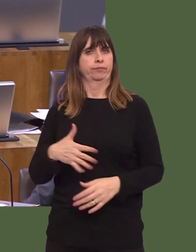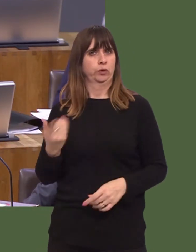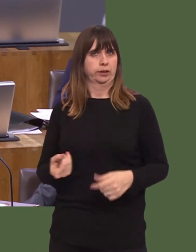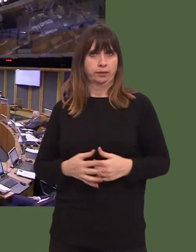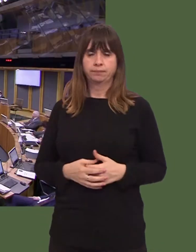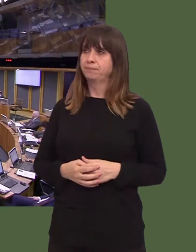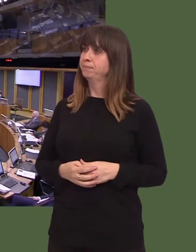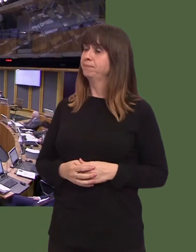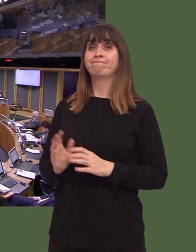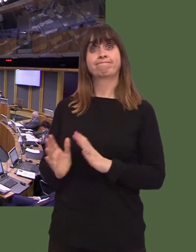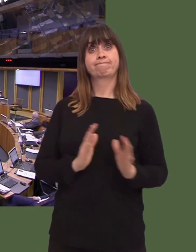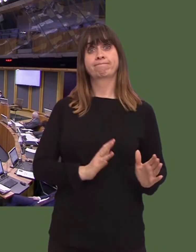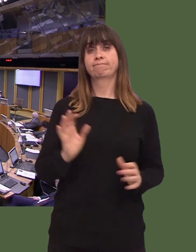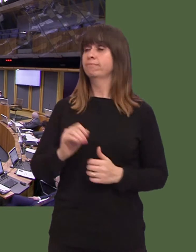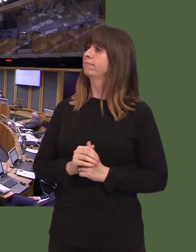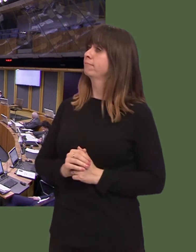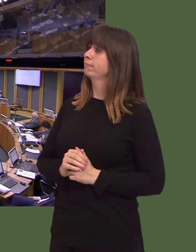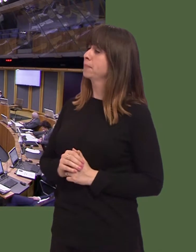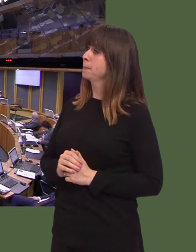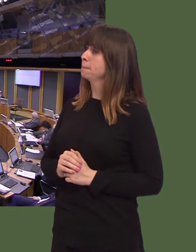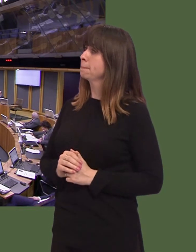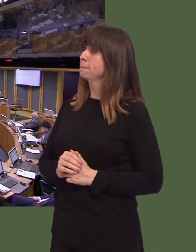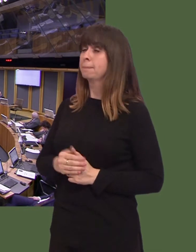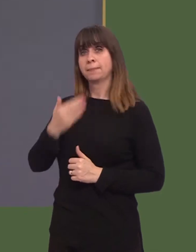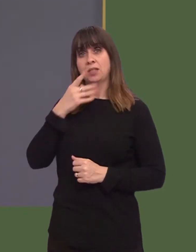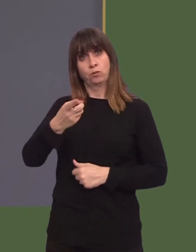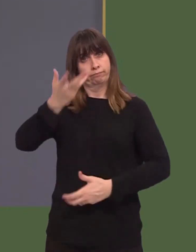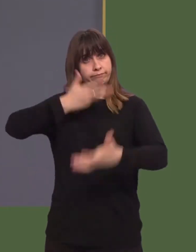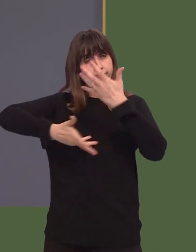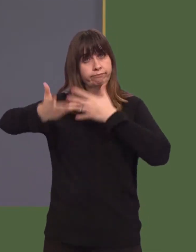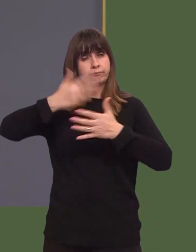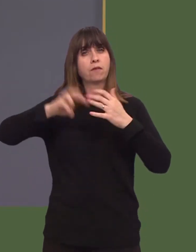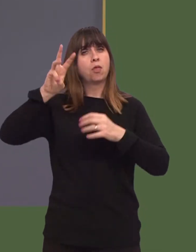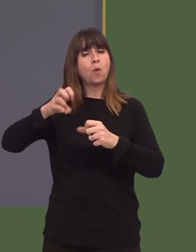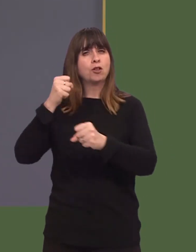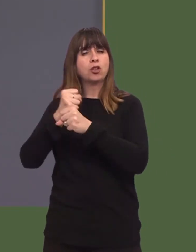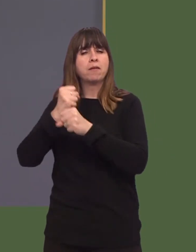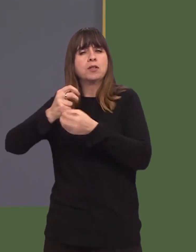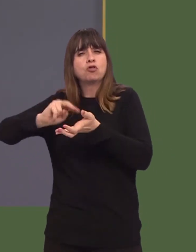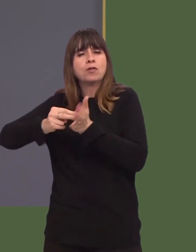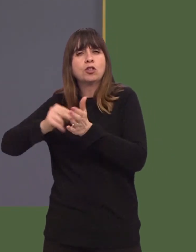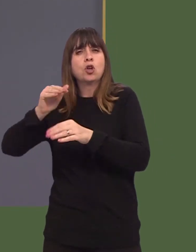Will the First Minister make a statement on the Welsh Governmentís strategy for tackling homelessness in Merthyr Tydfil and Rhymney?